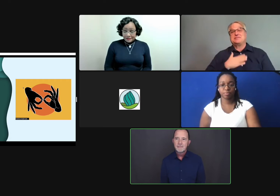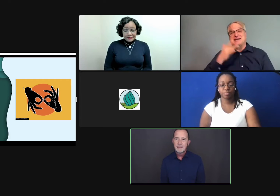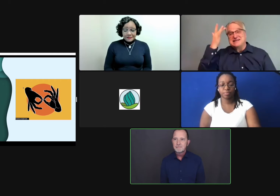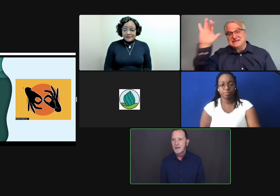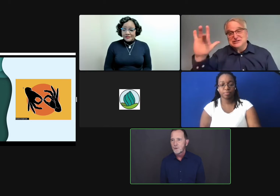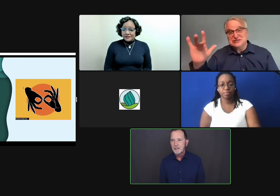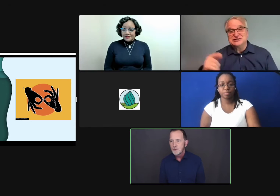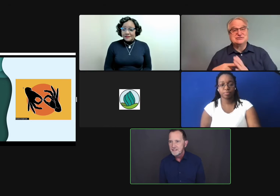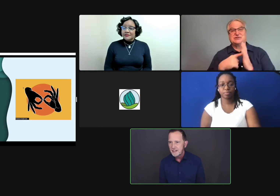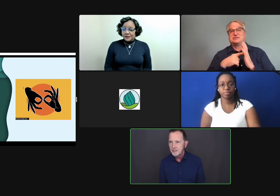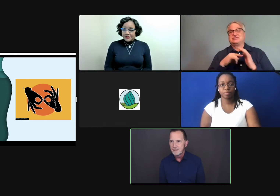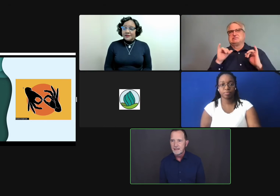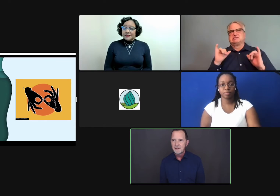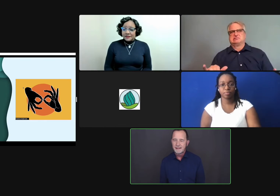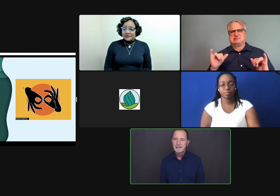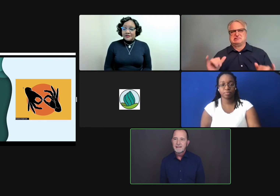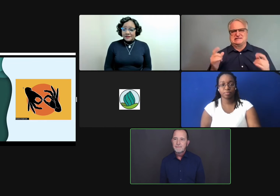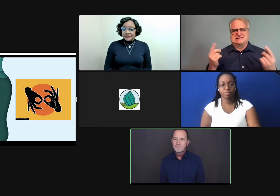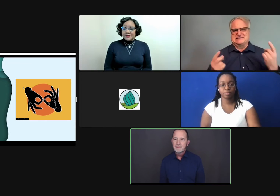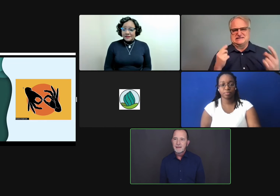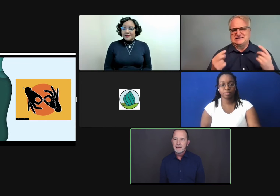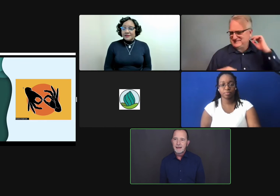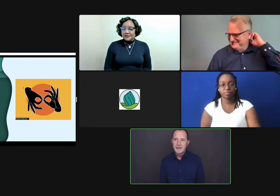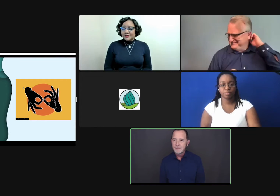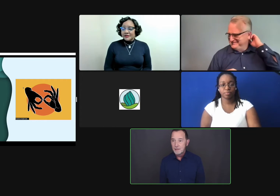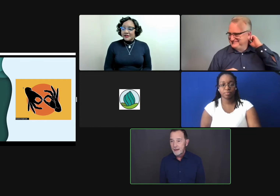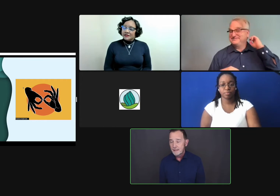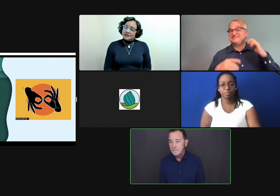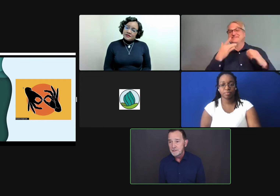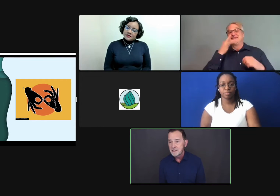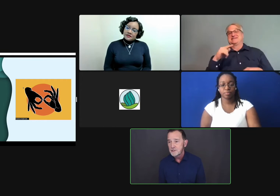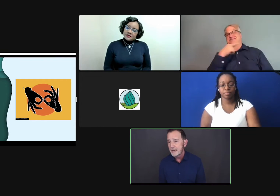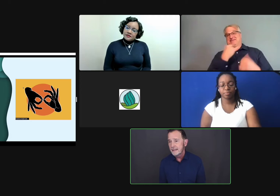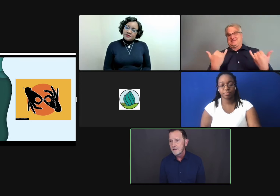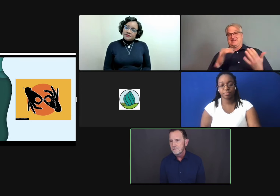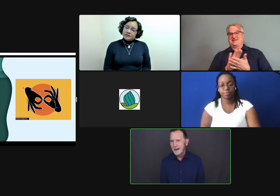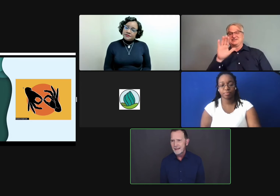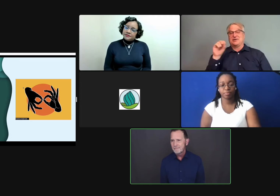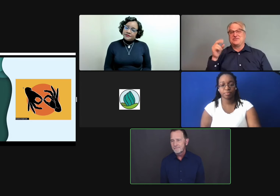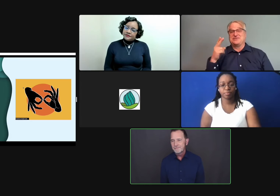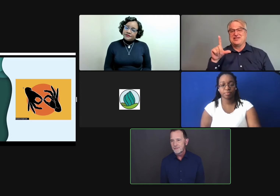my working towards tenure and everything. I would have an impact on people's understanding of my